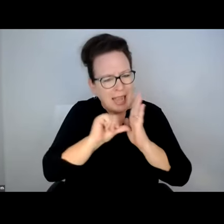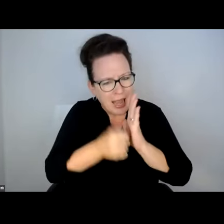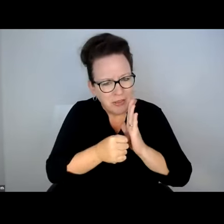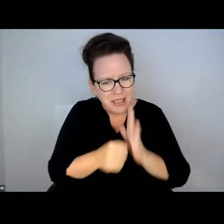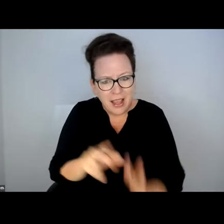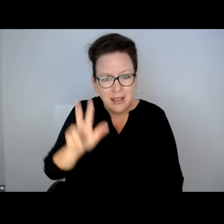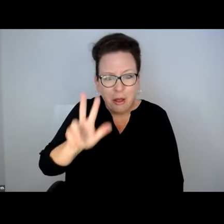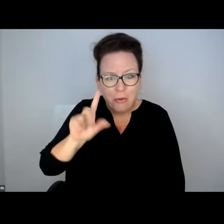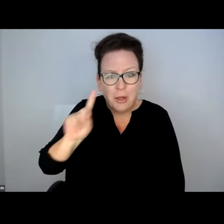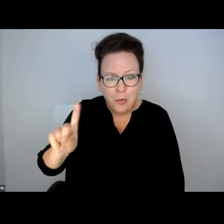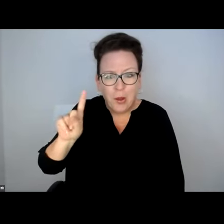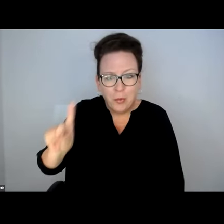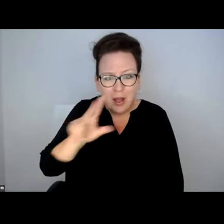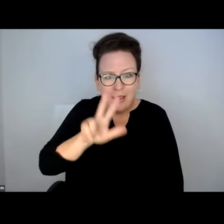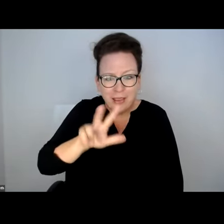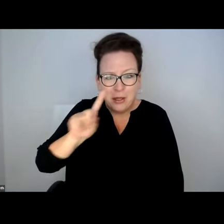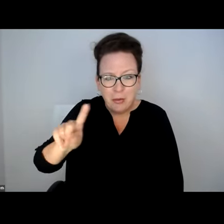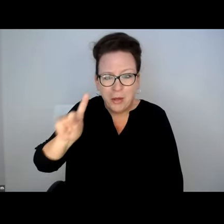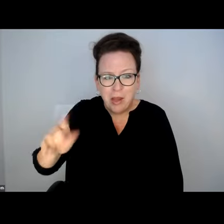BROKEN RECORD, I WILL JUST SAY